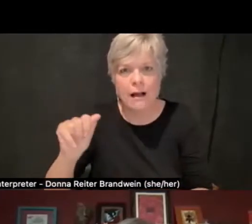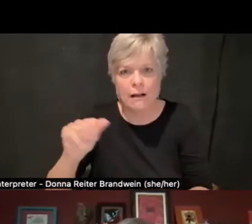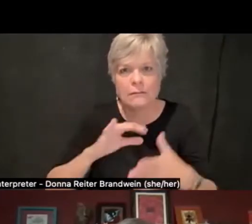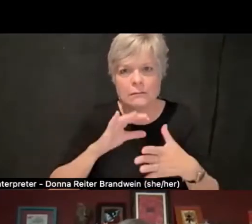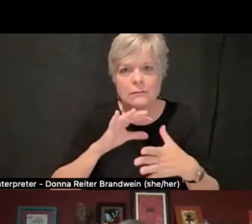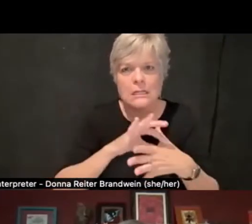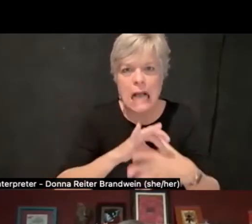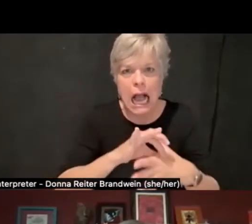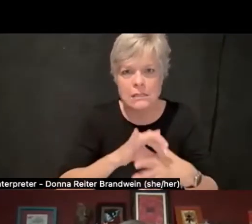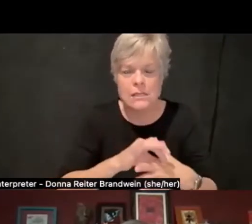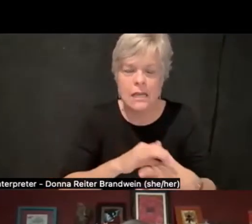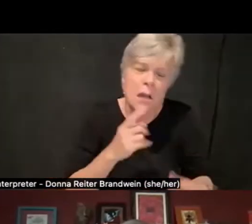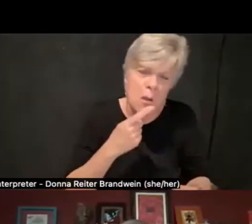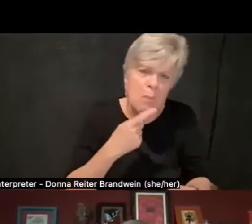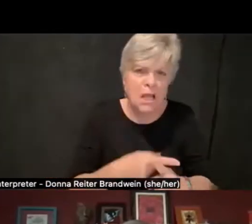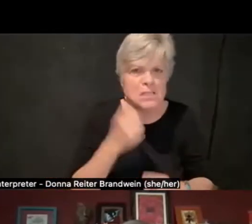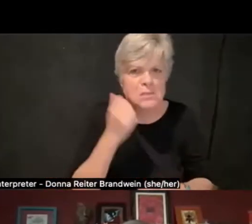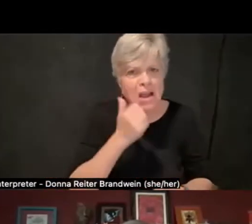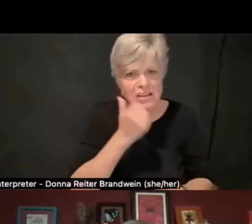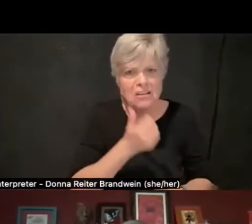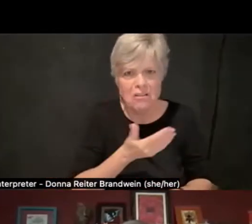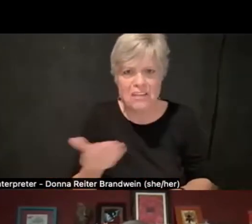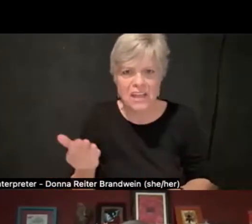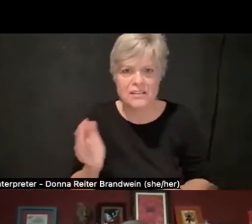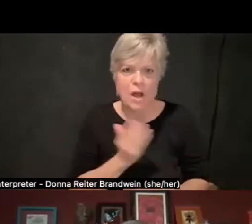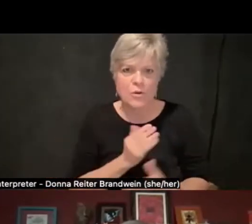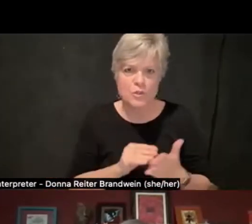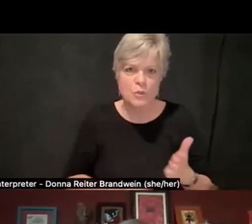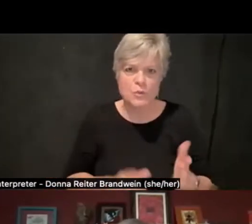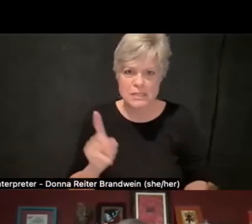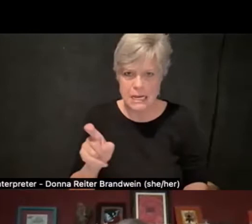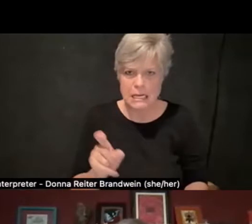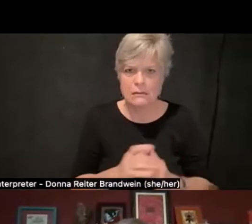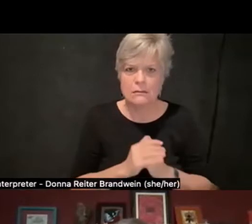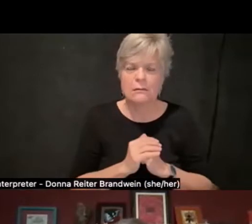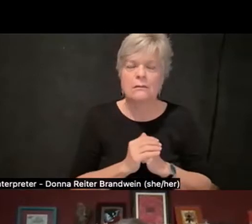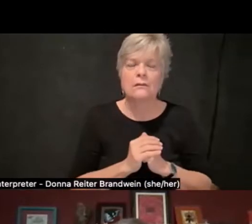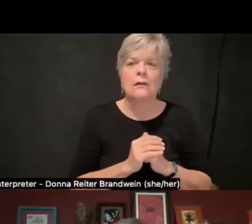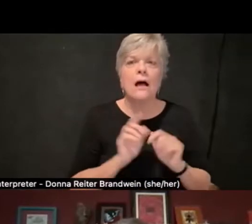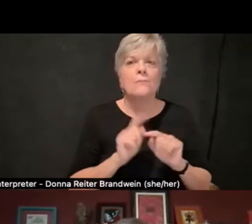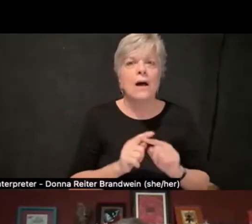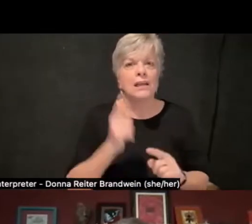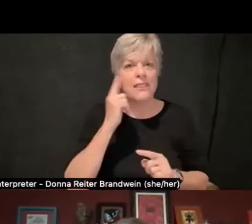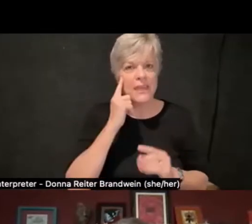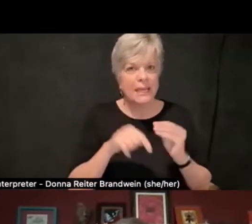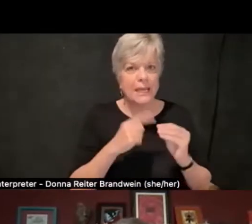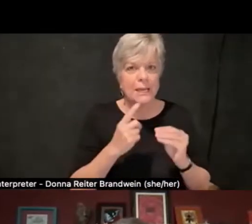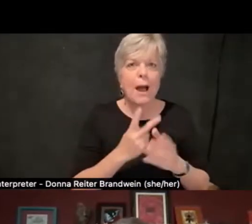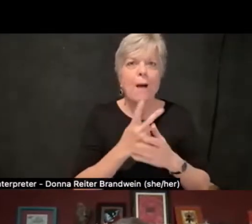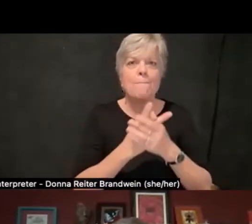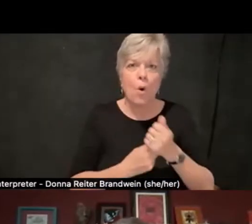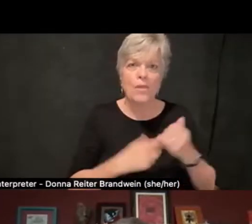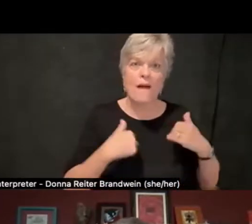that students may need. But I think also really thinking about both digital and physical spaces